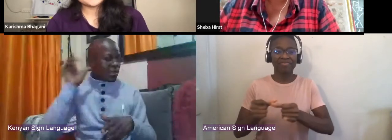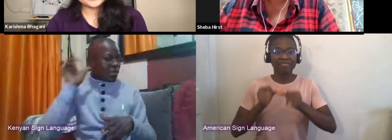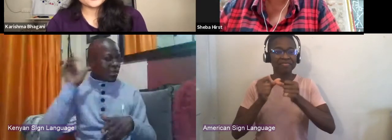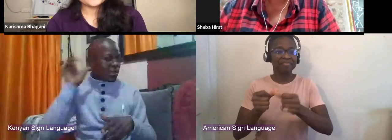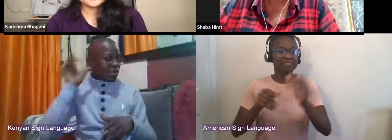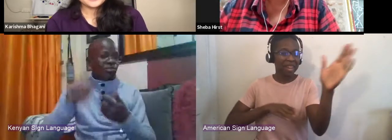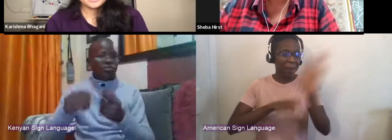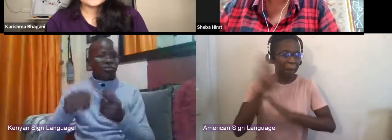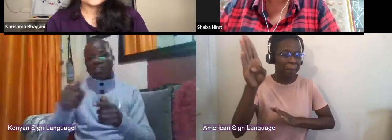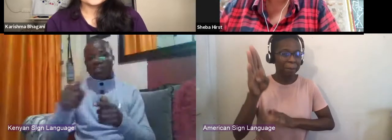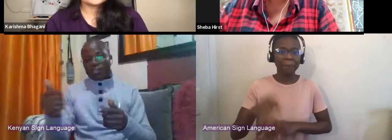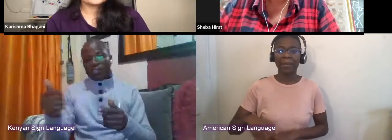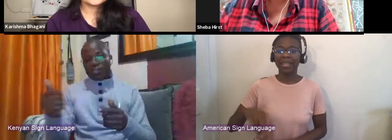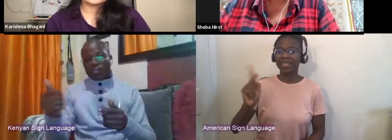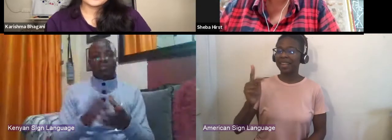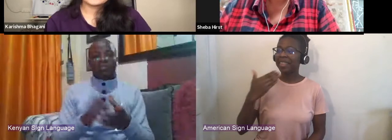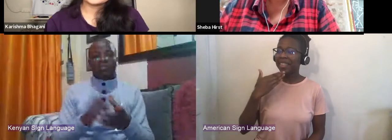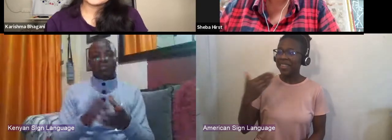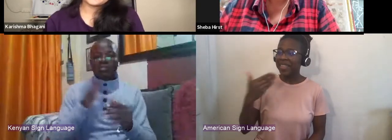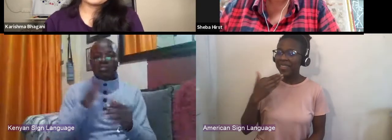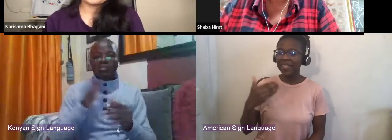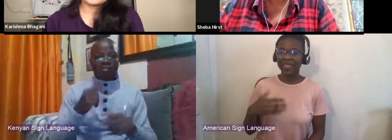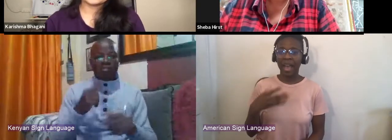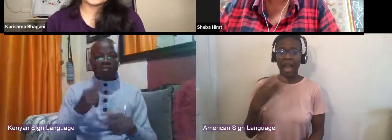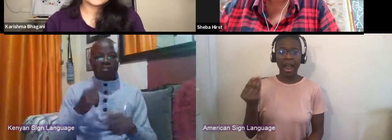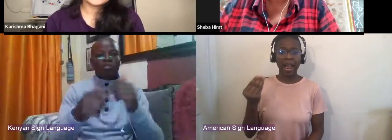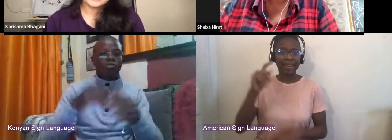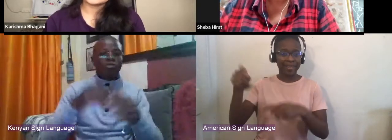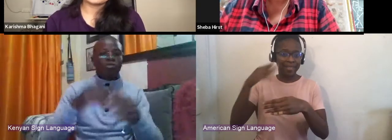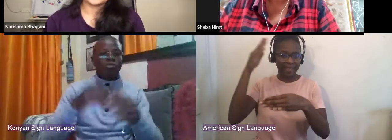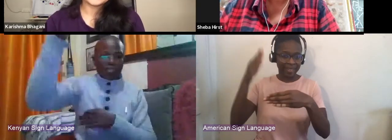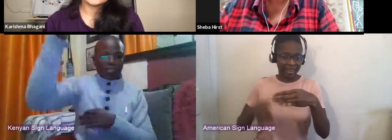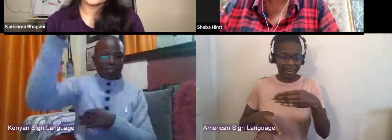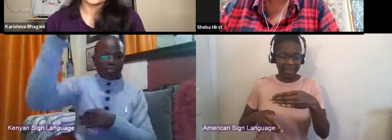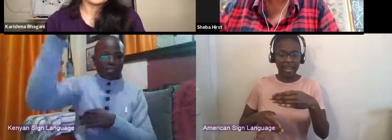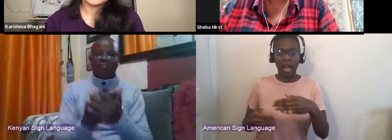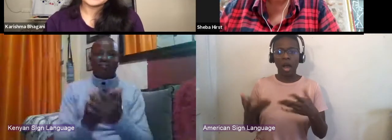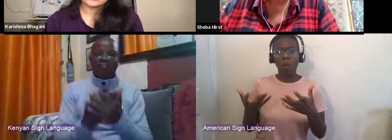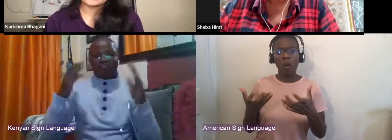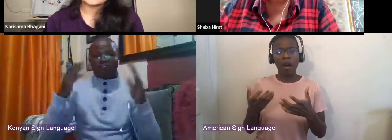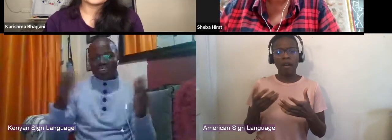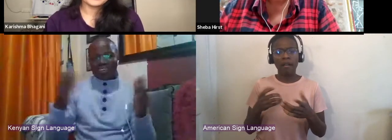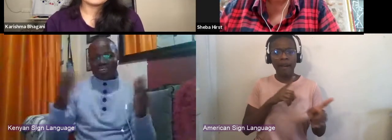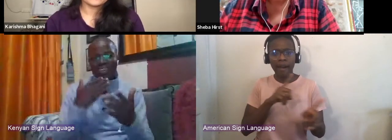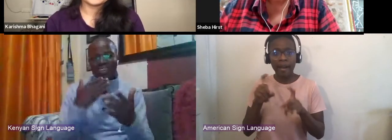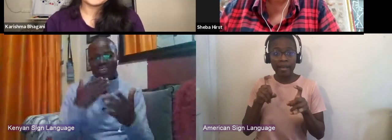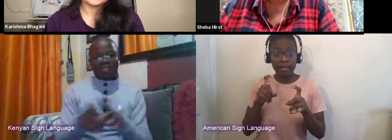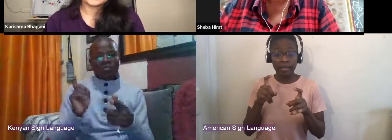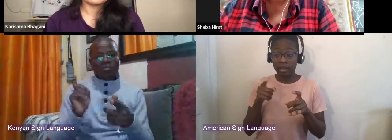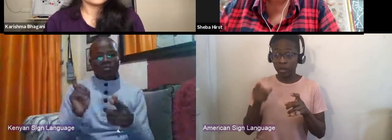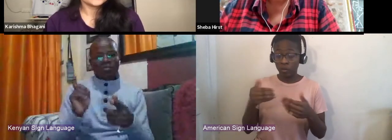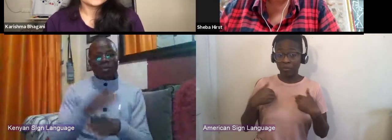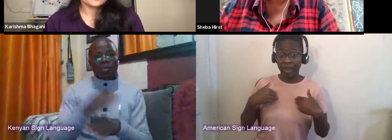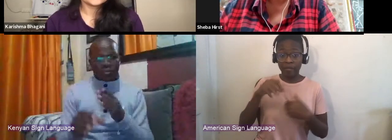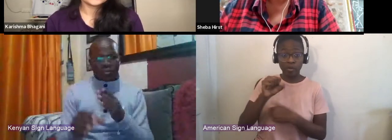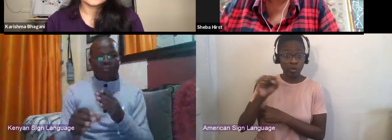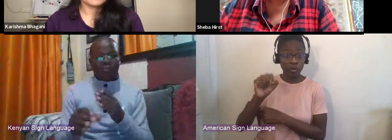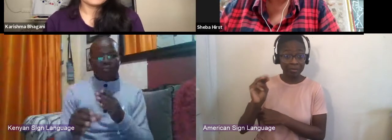Thank you. All right. And just to end just wanted to ask if there's any social media any other platforms people can follow you on to learn more